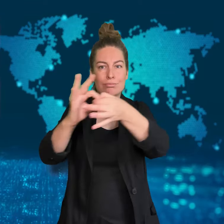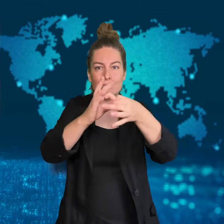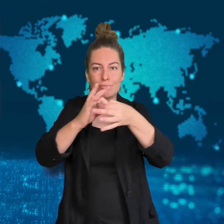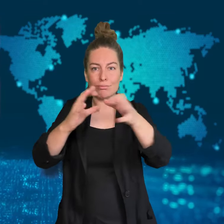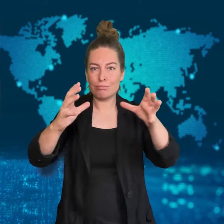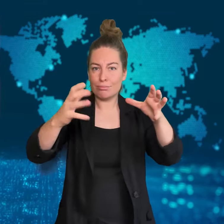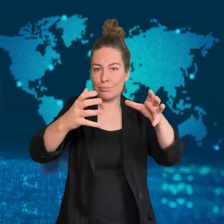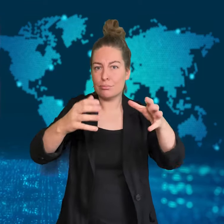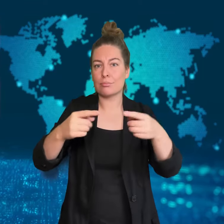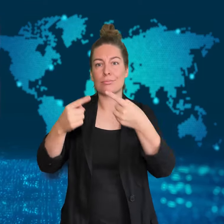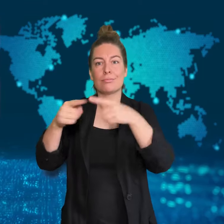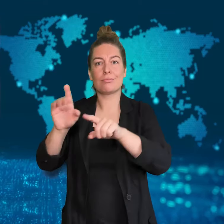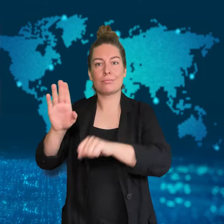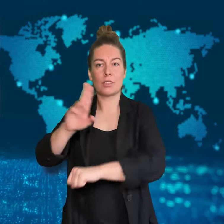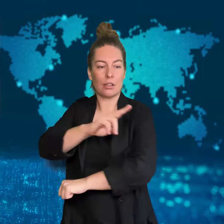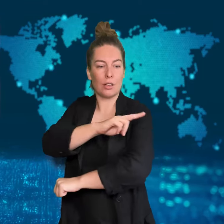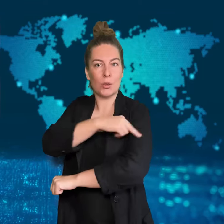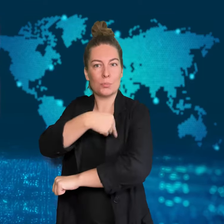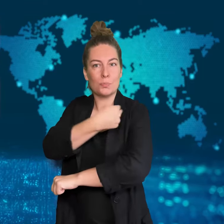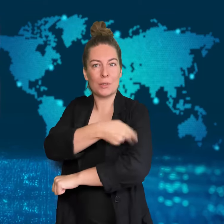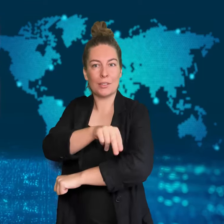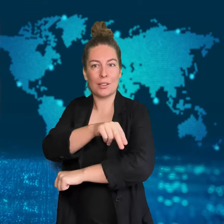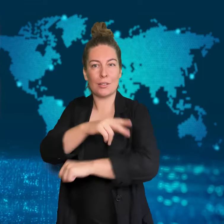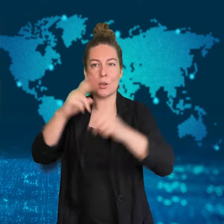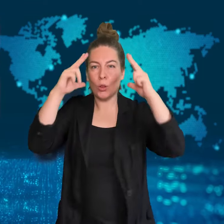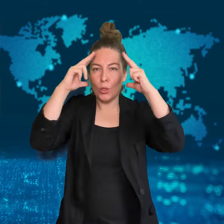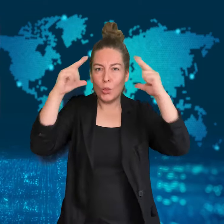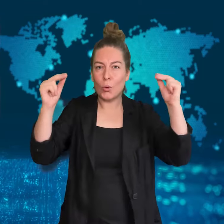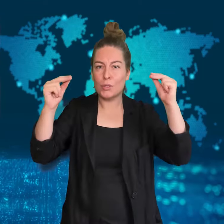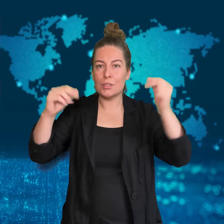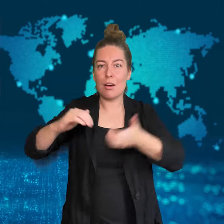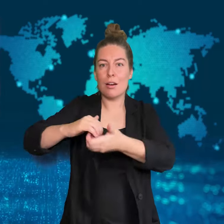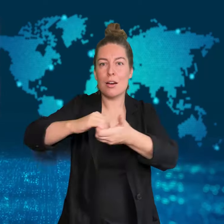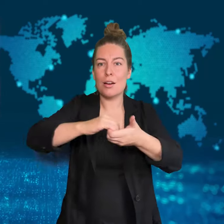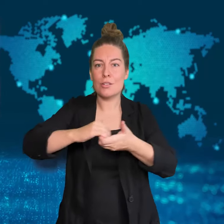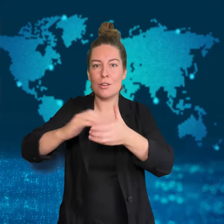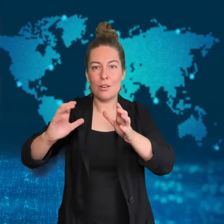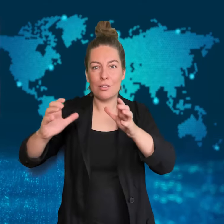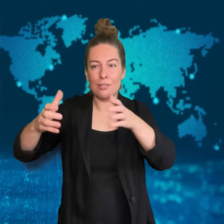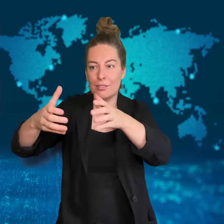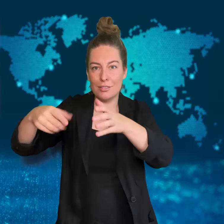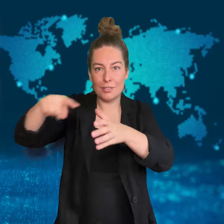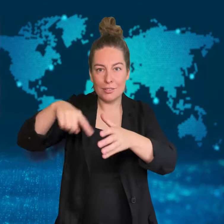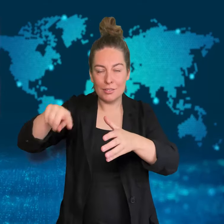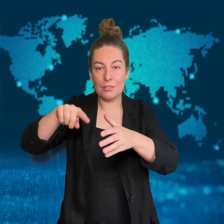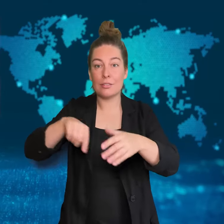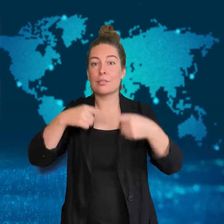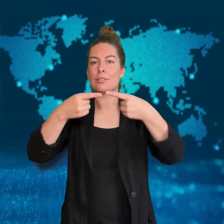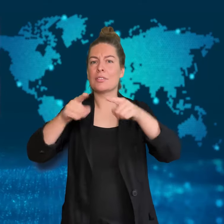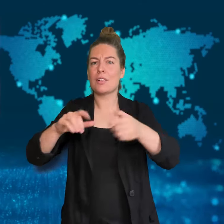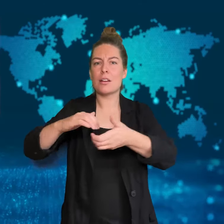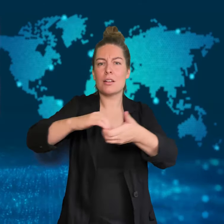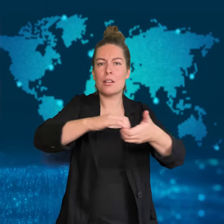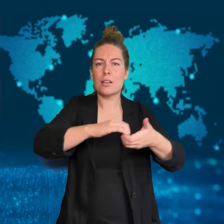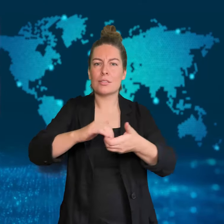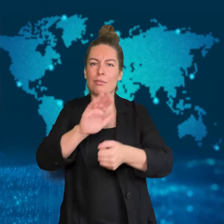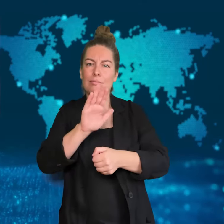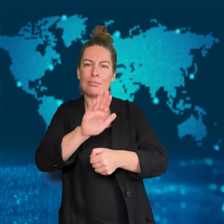The strike was supported by the country's largest federation of